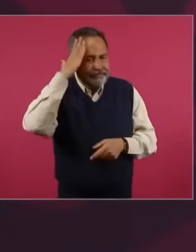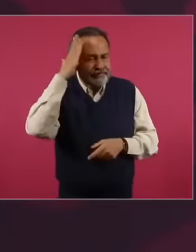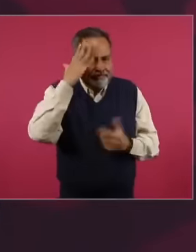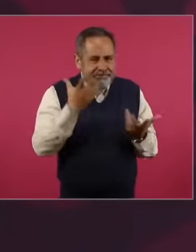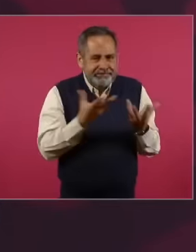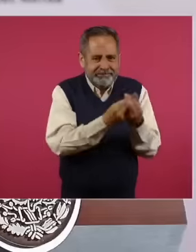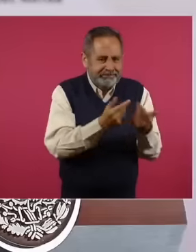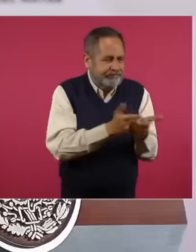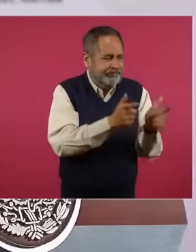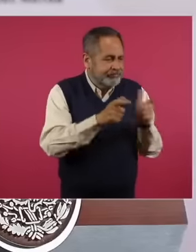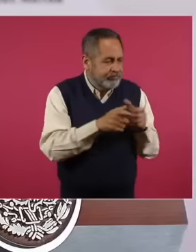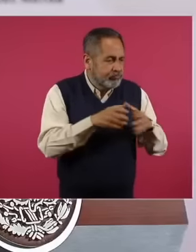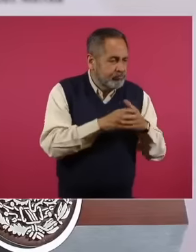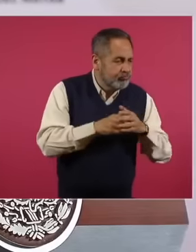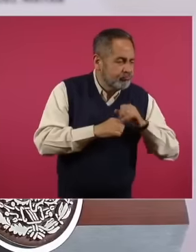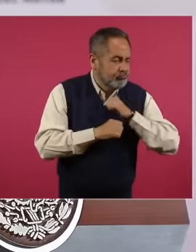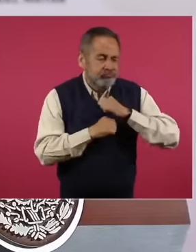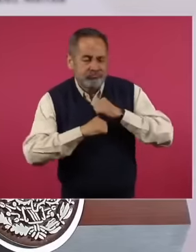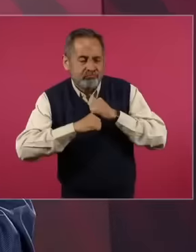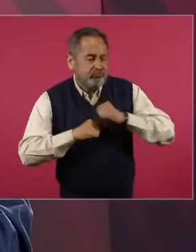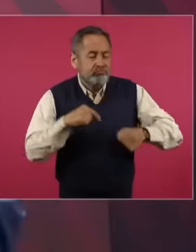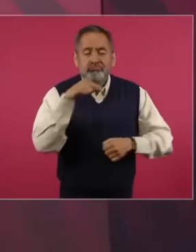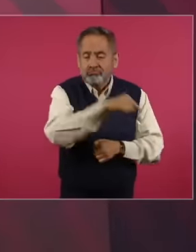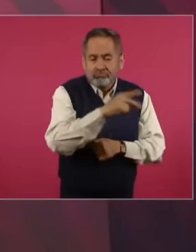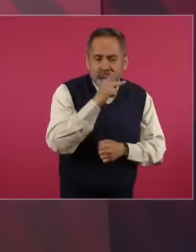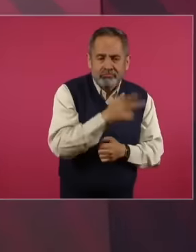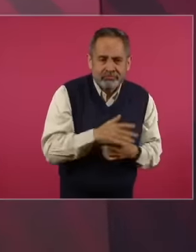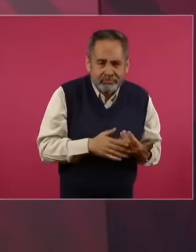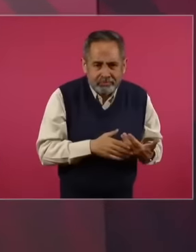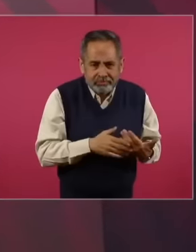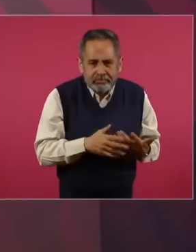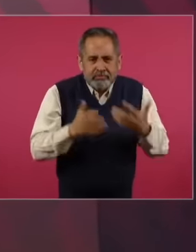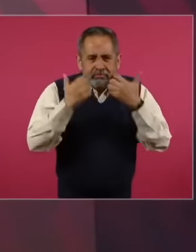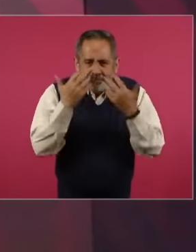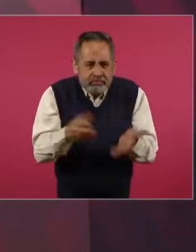influence peddlers and they want to continue with the